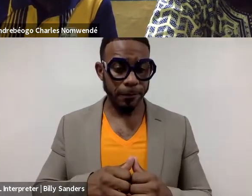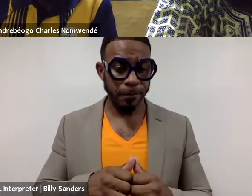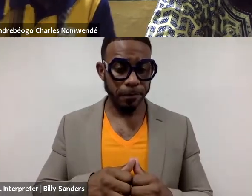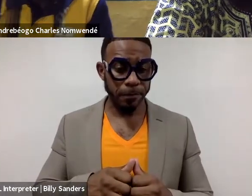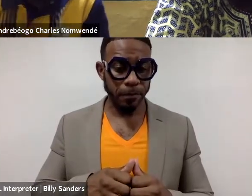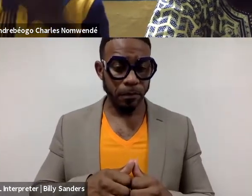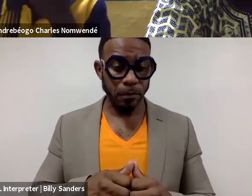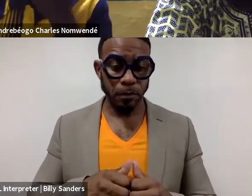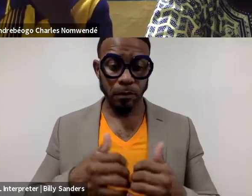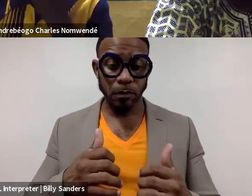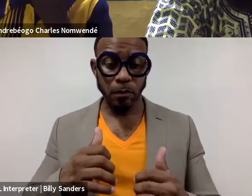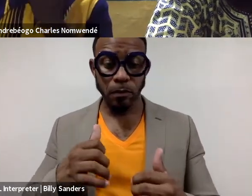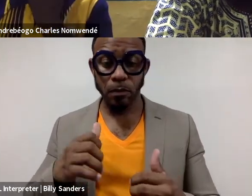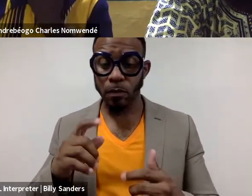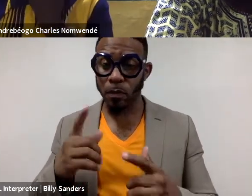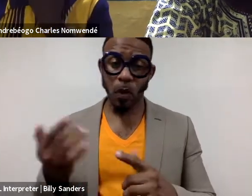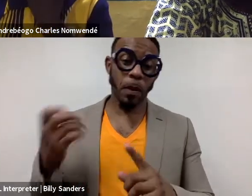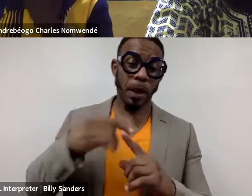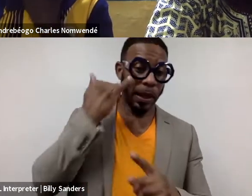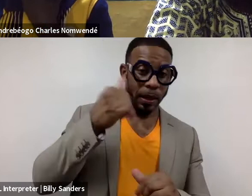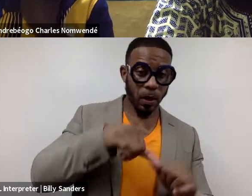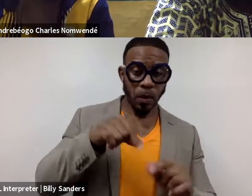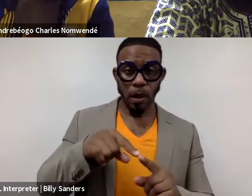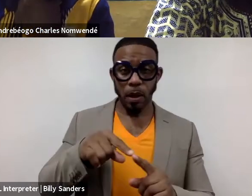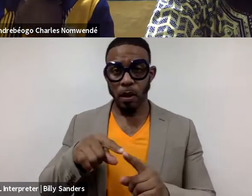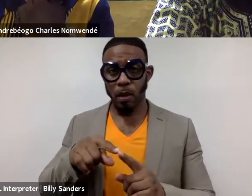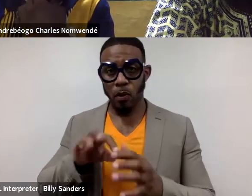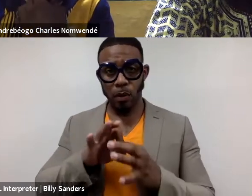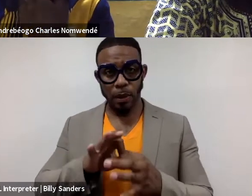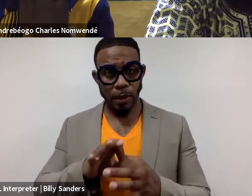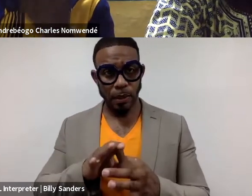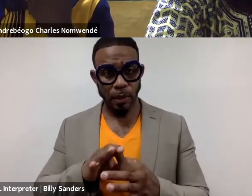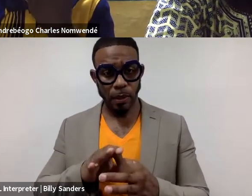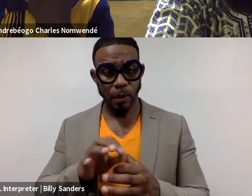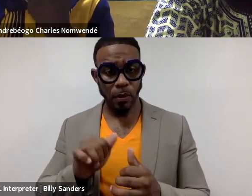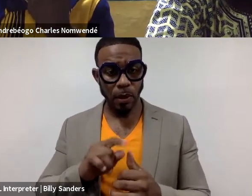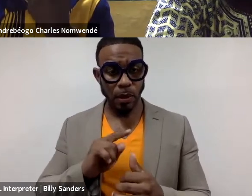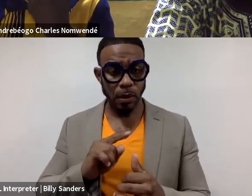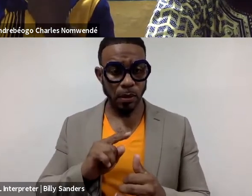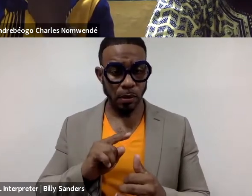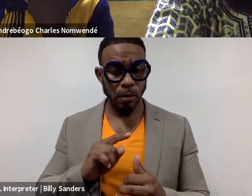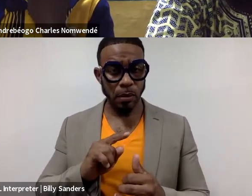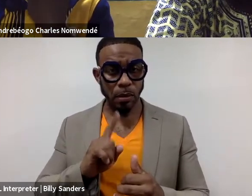So, going back to the idea around relationality, which Karishma did talk about the other time,